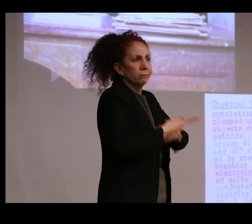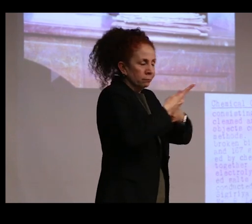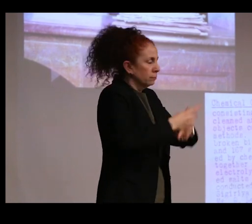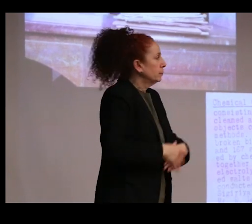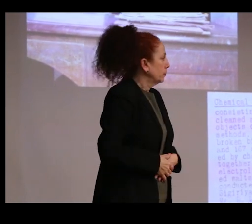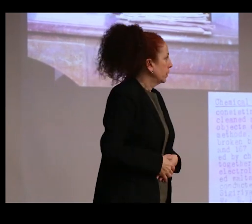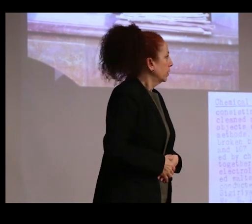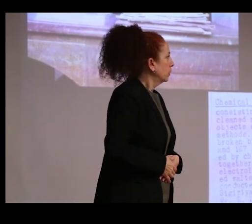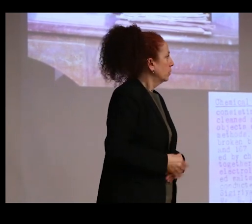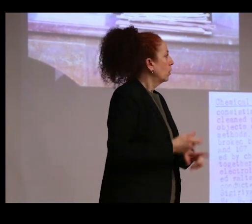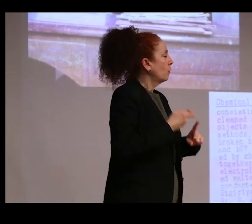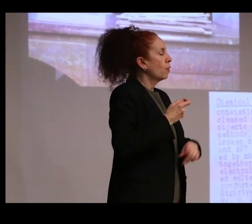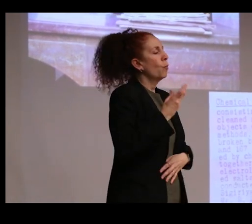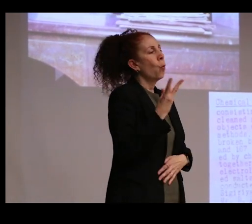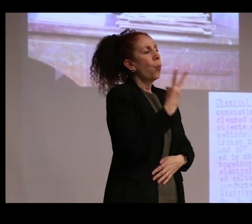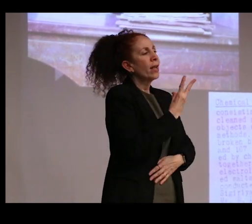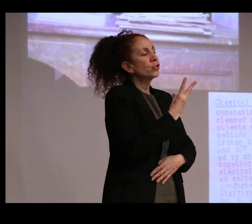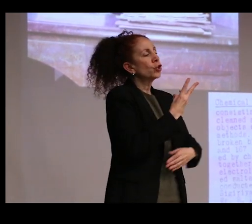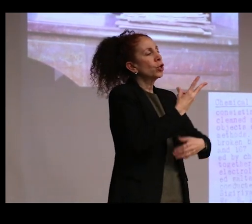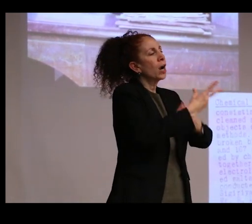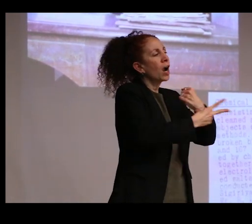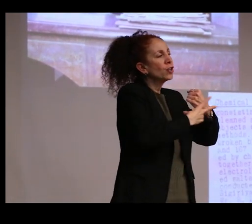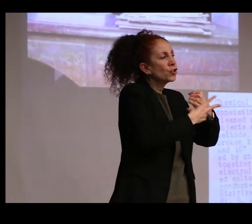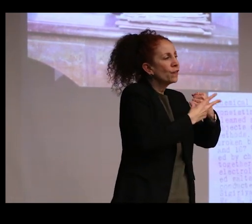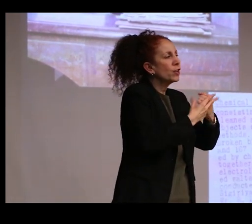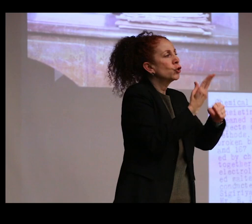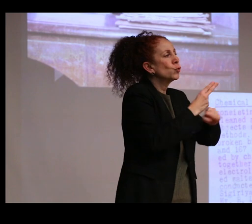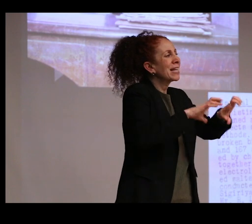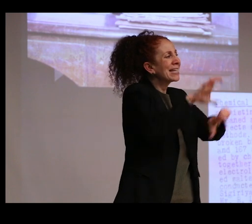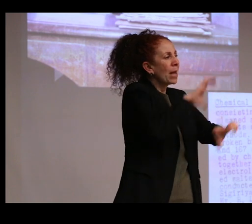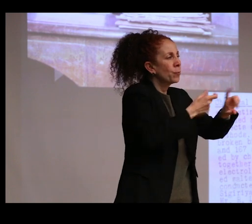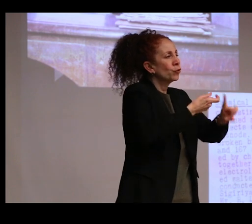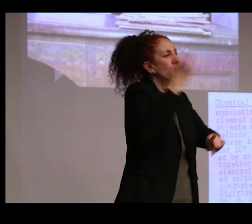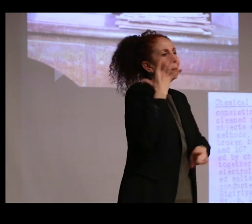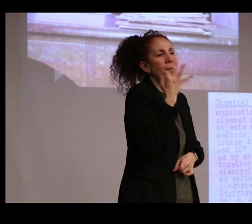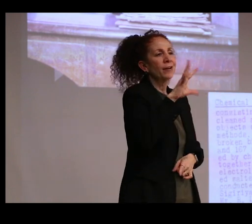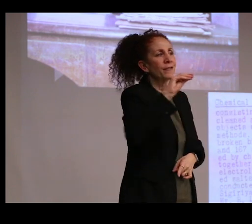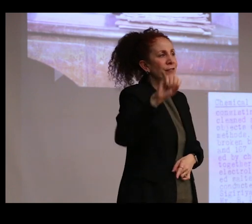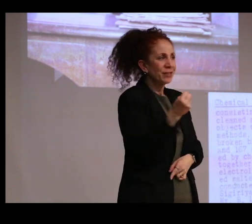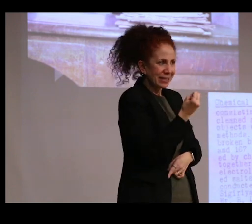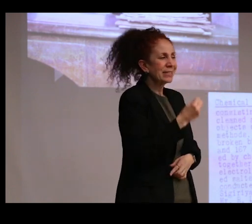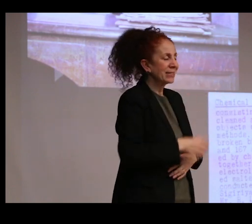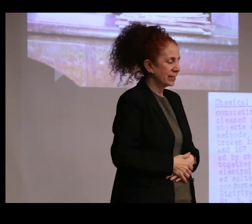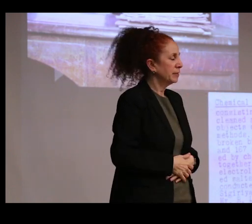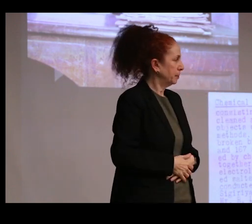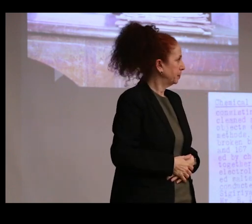of a Western conservation treatment introduced perhaps in the 1950s and replacing a local tradition of using